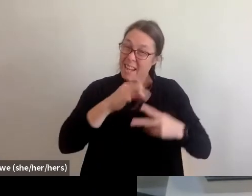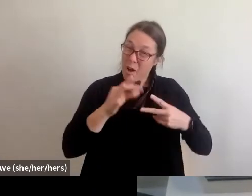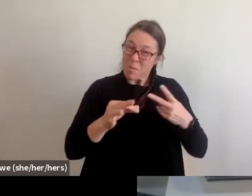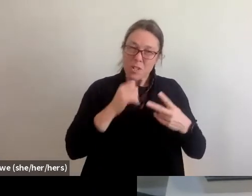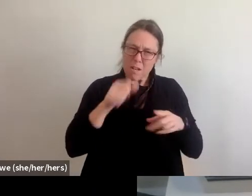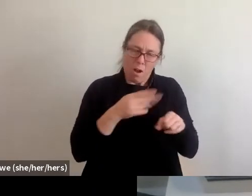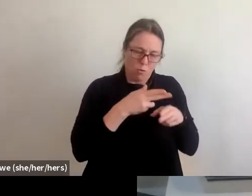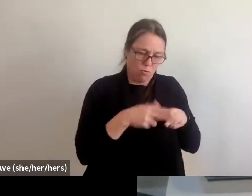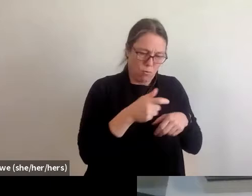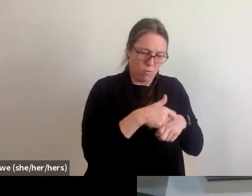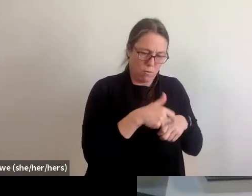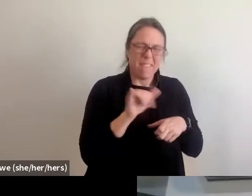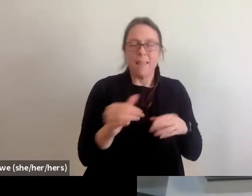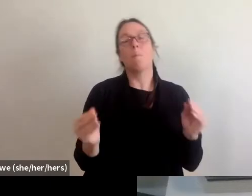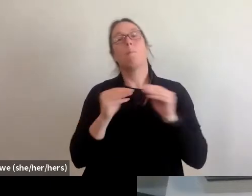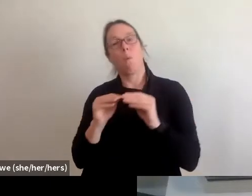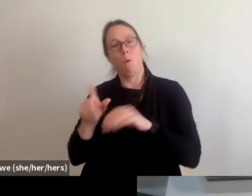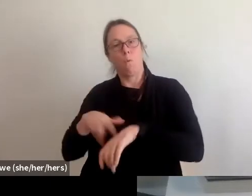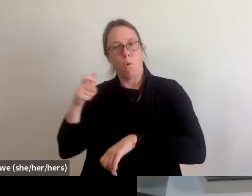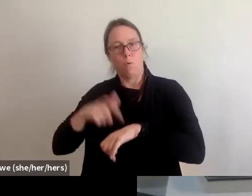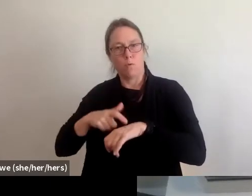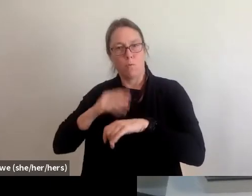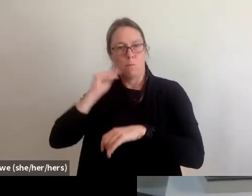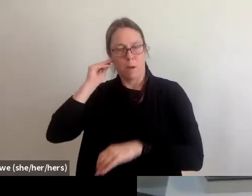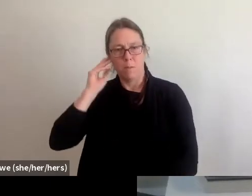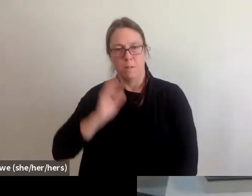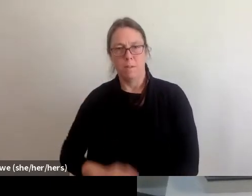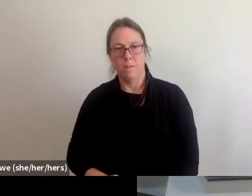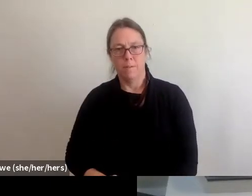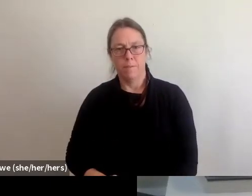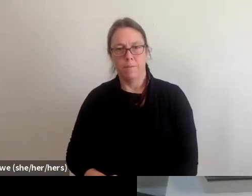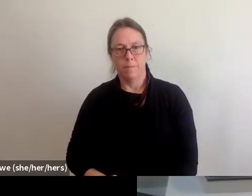as opposed to like a short term solution.